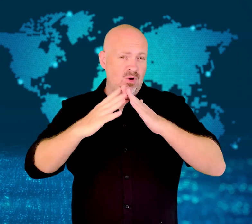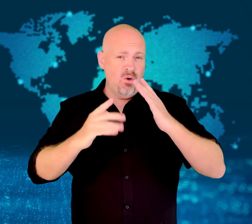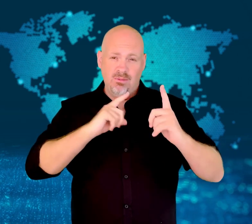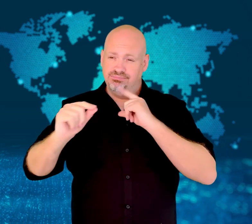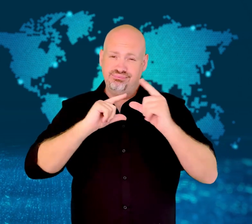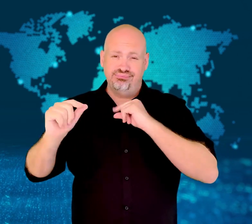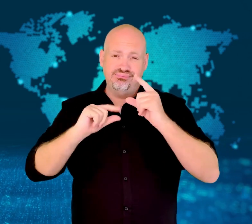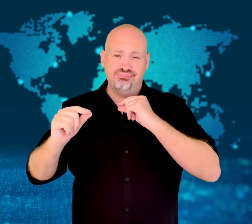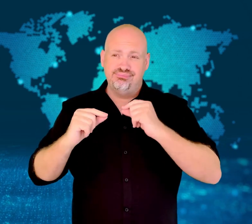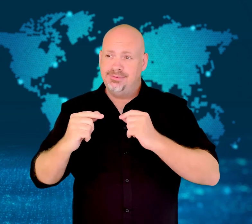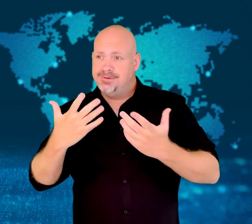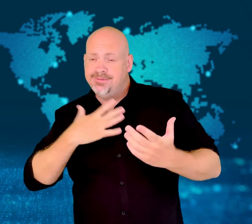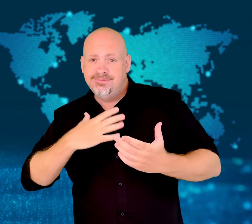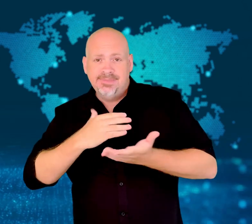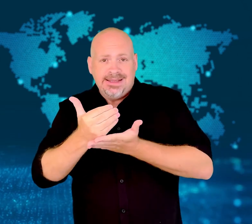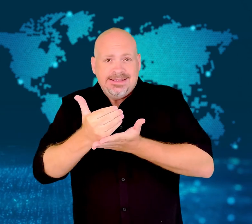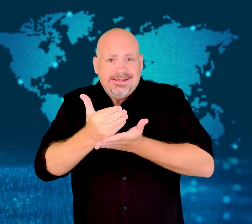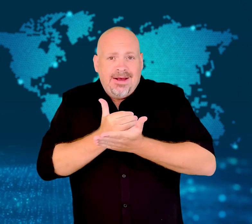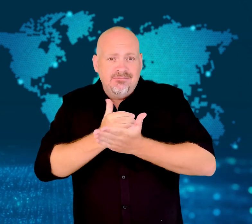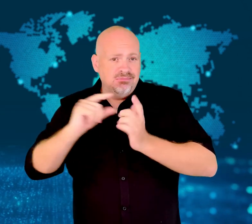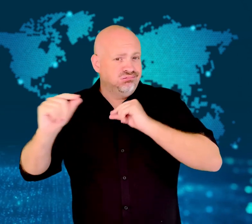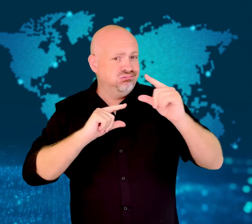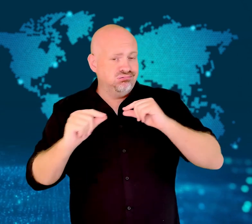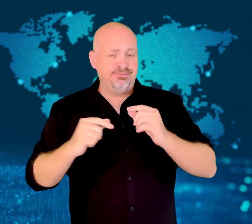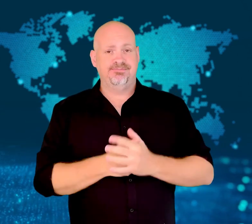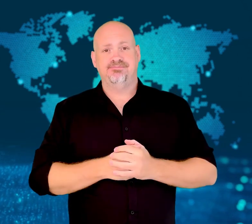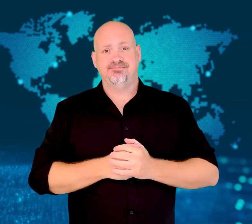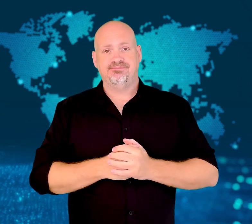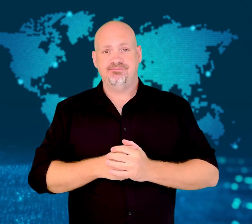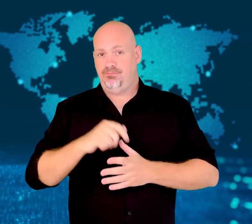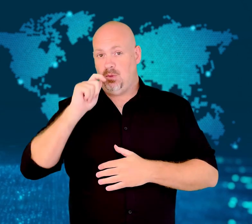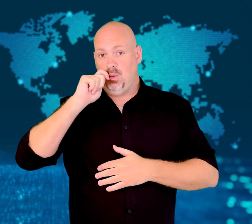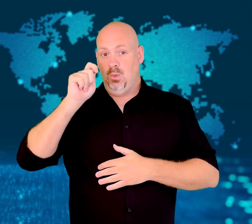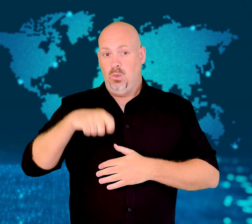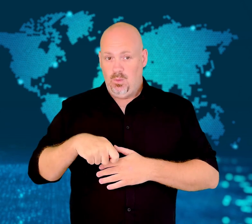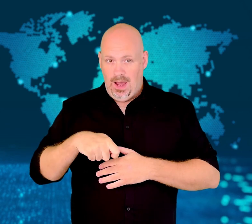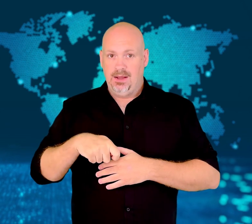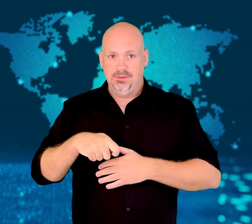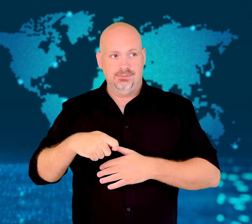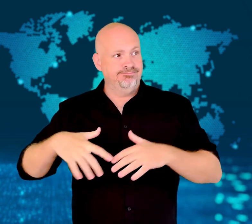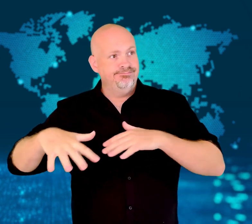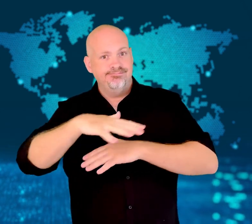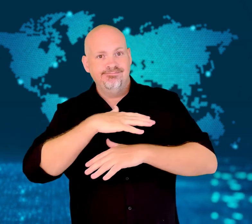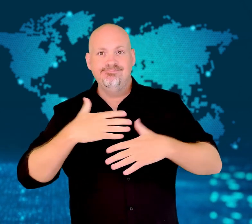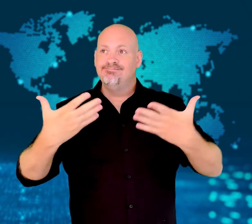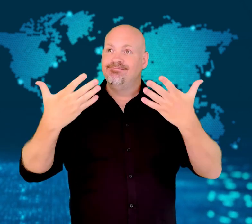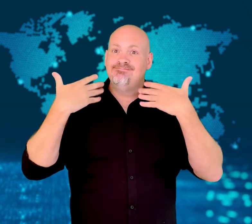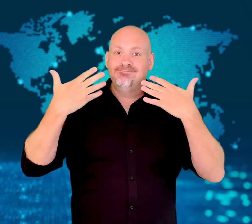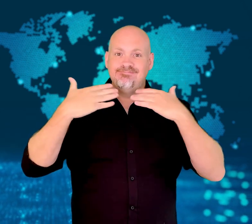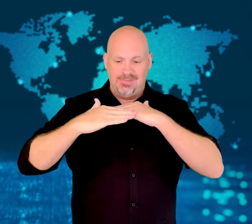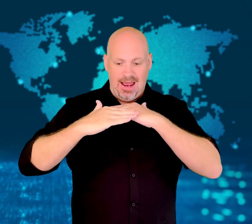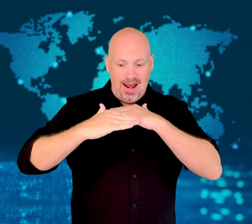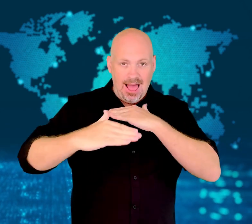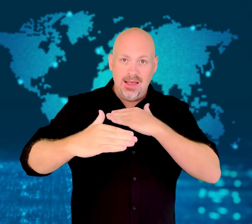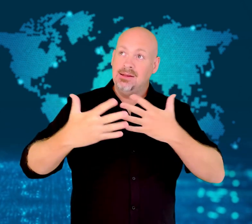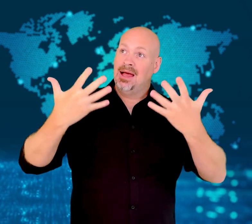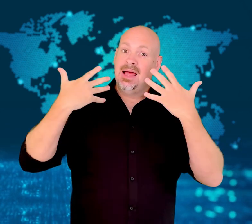Ukraine's land and air environments have been damaged as well.